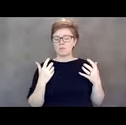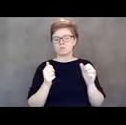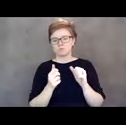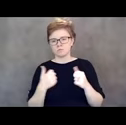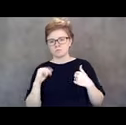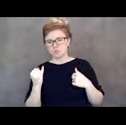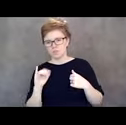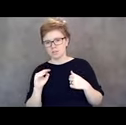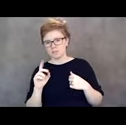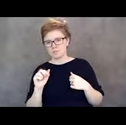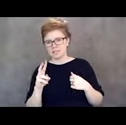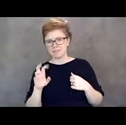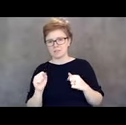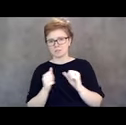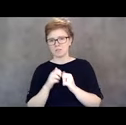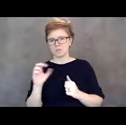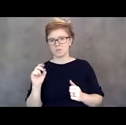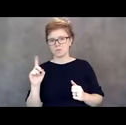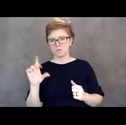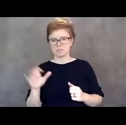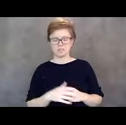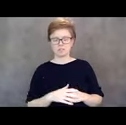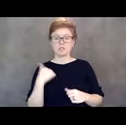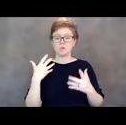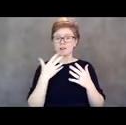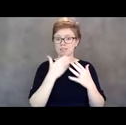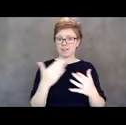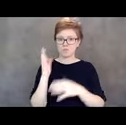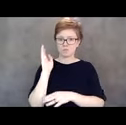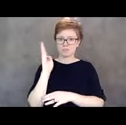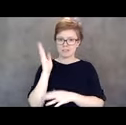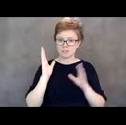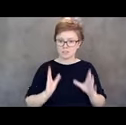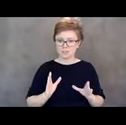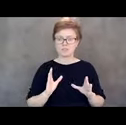I wanna thank, our presenters for a wonderful panel presentation